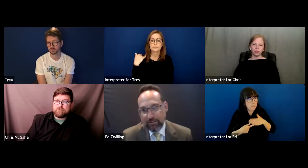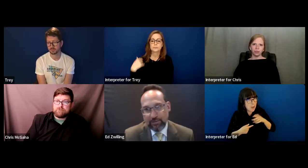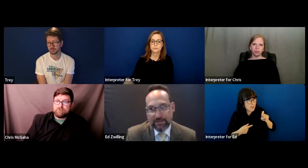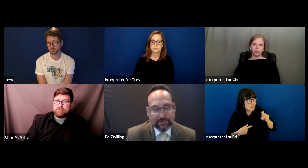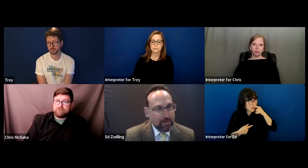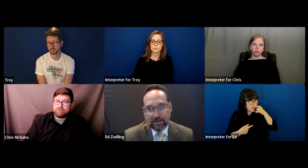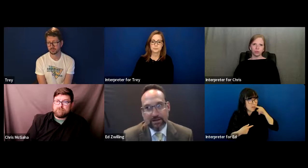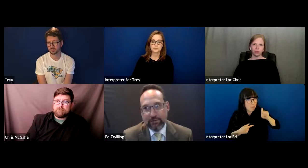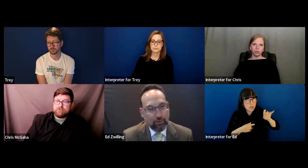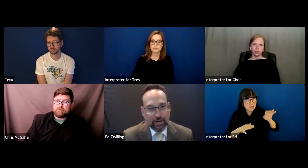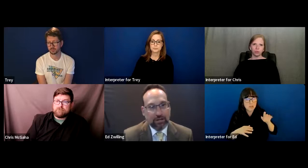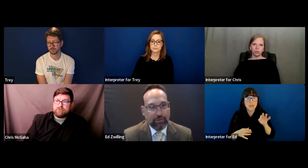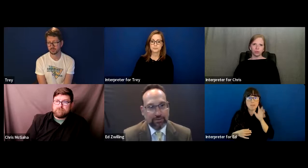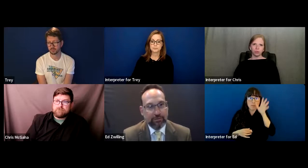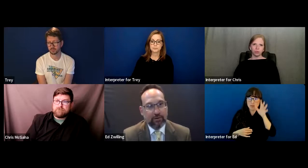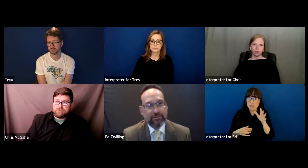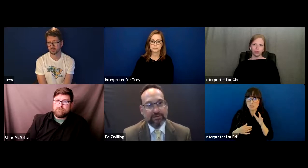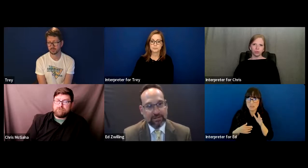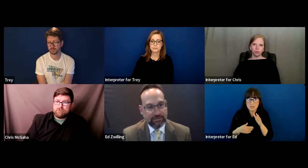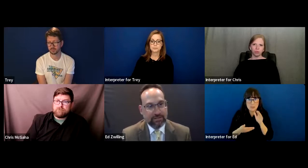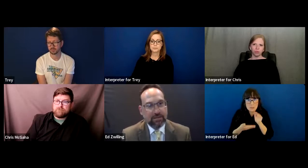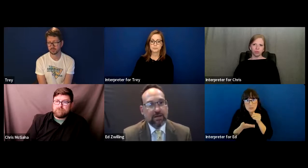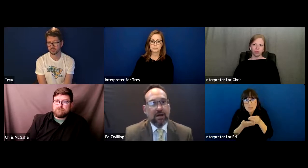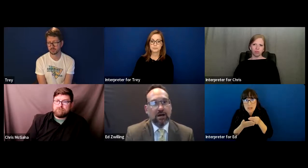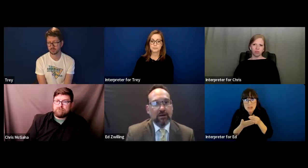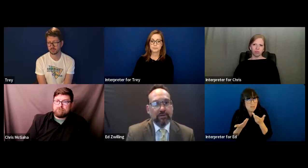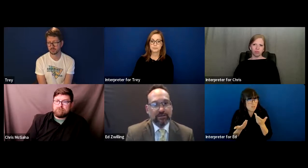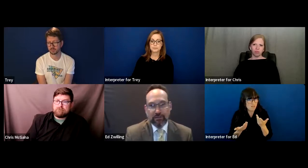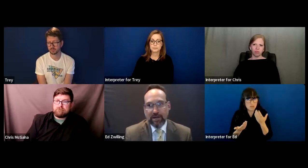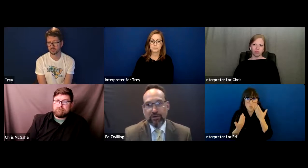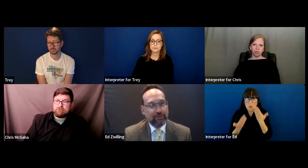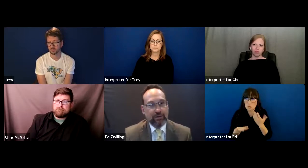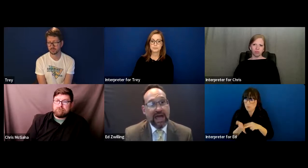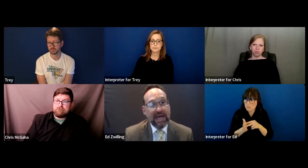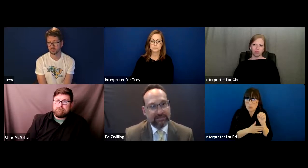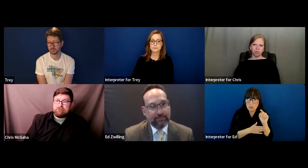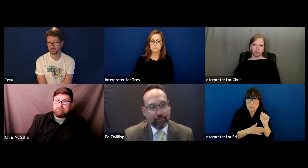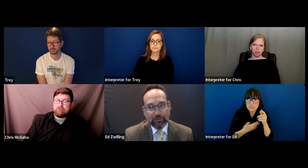limited means might not even know what an occupational therapist is, so they don't even know to ask.